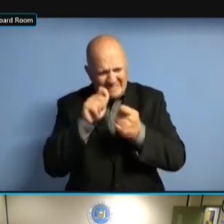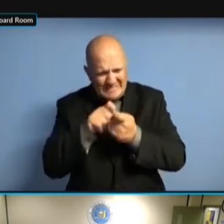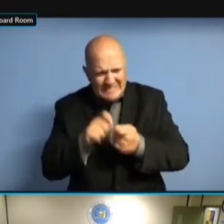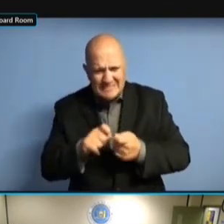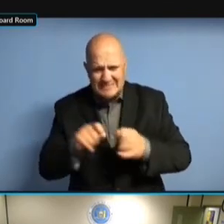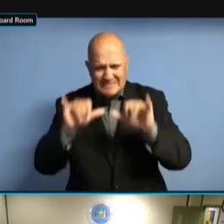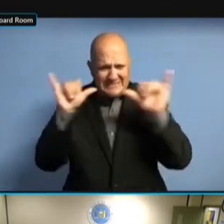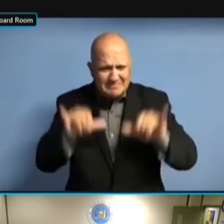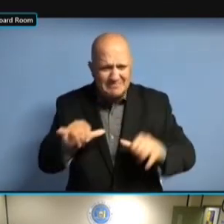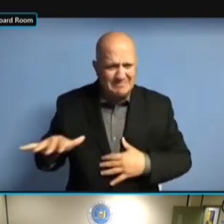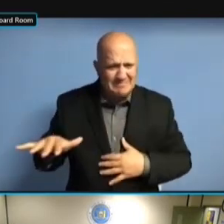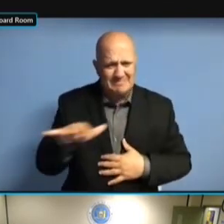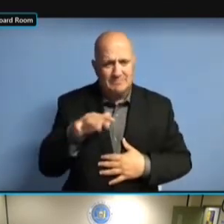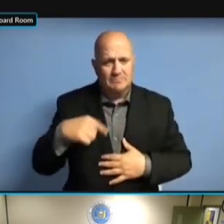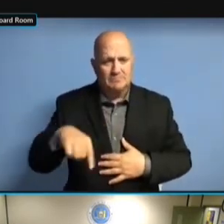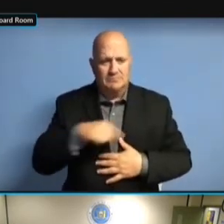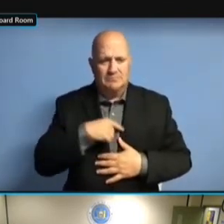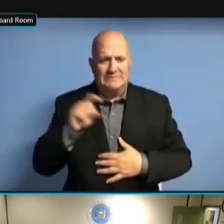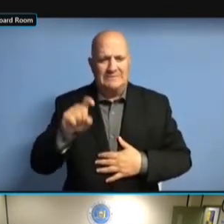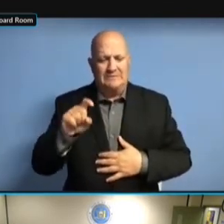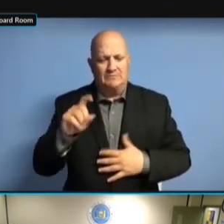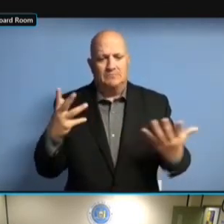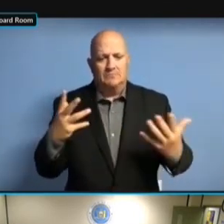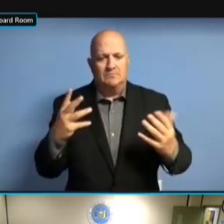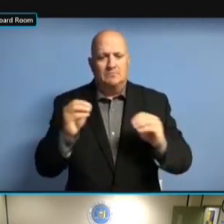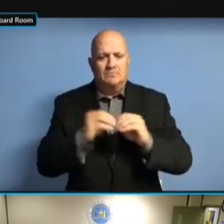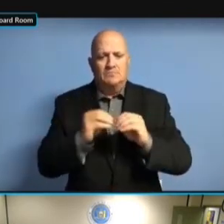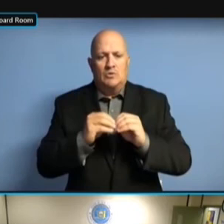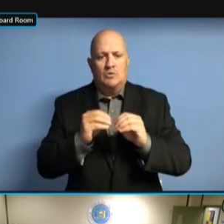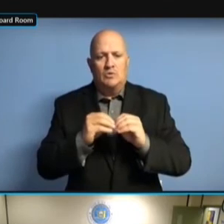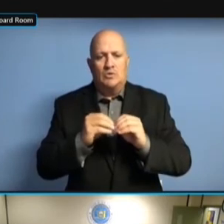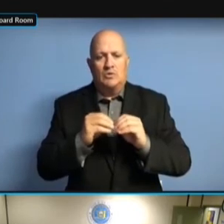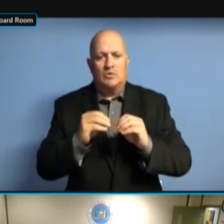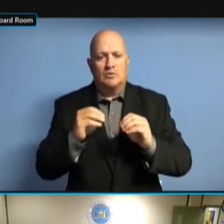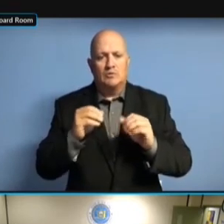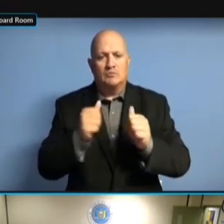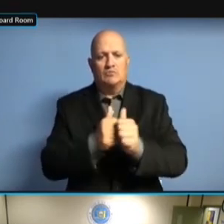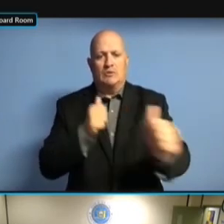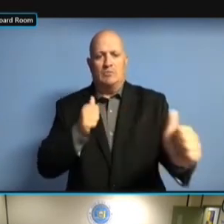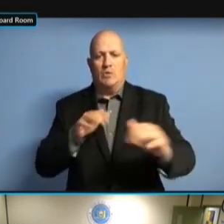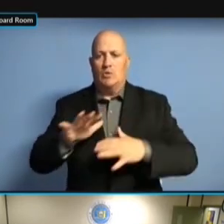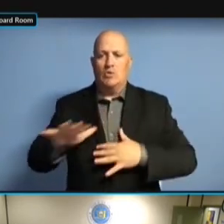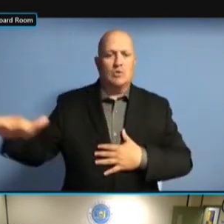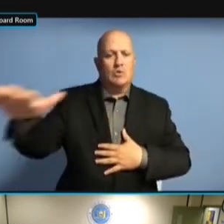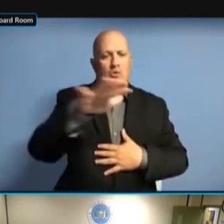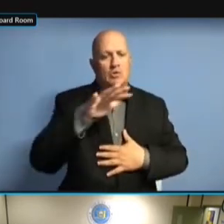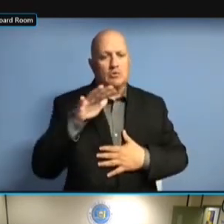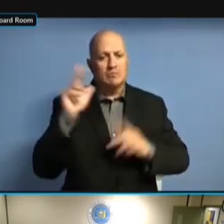ACCOMMODATE GREATER REMOTE ACCESS ACCOMMODATE GREATER REMOTE ACCESS THROUGH ACCOMMODATE GREATER REMOTE ACCESS THROUGH THAT. ACCESS THROUGH THAT. ACCESS THROUGH THAT. TO ACCESS THROUGH THAT. TO DO ACCESS THROUGH THAT. TO DO SO ACCESS THROUGH THAT. TO DO SO MORE ACCESS THROUGH THAT. TO DO SO MORE EFFICIENTLY. TO DO SO MORE EFFICIENTLY.